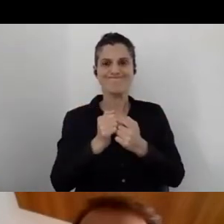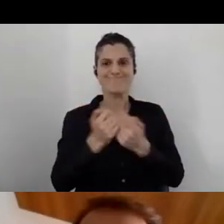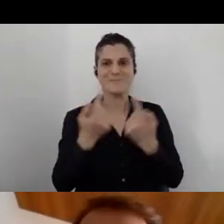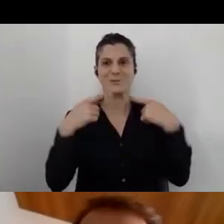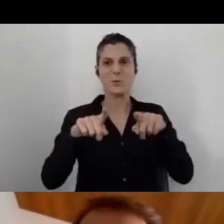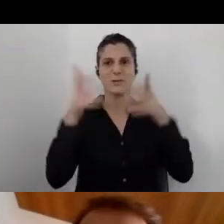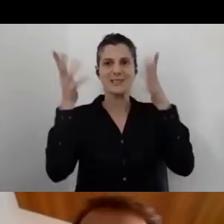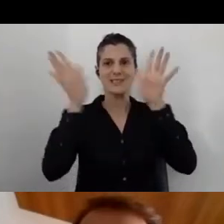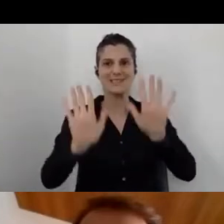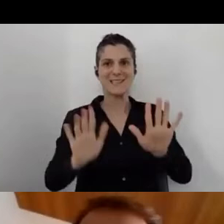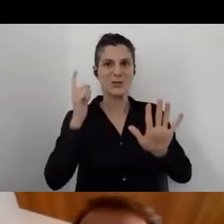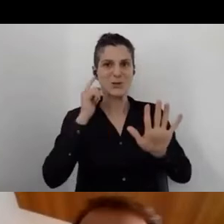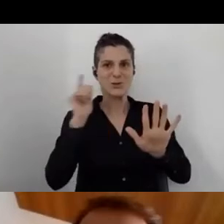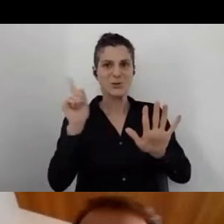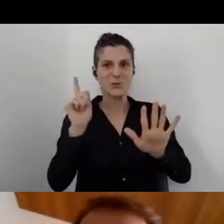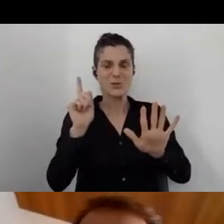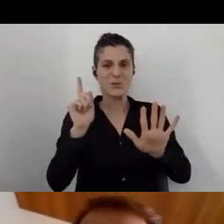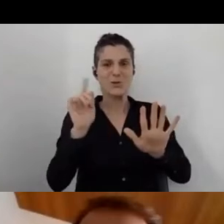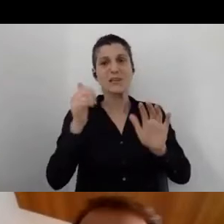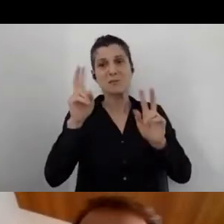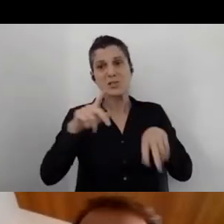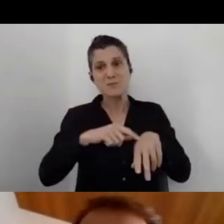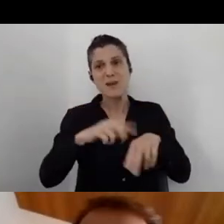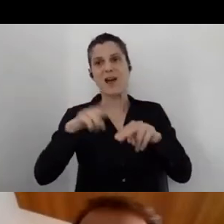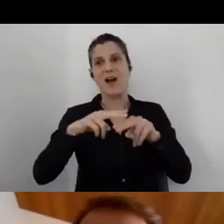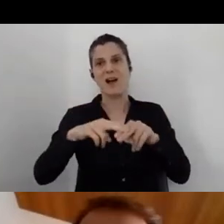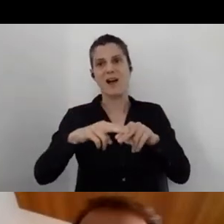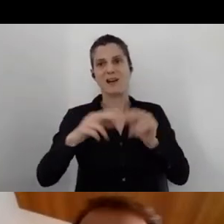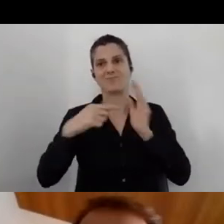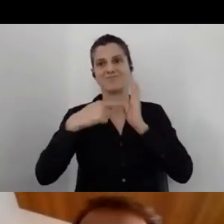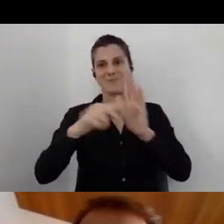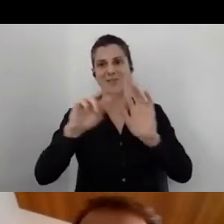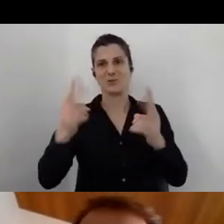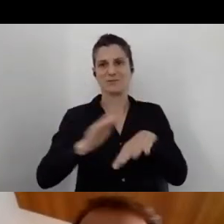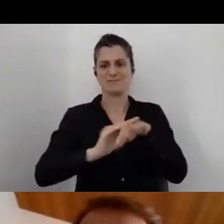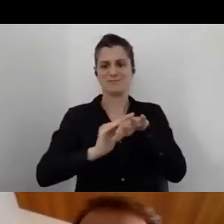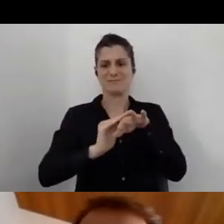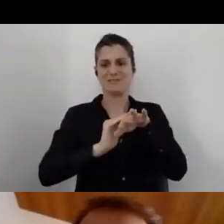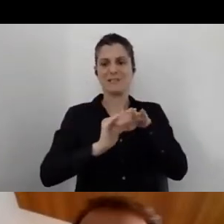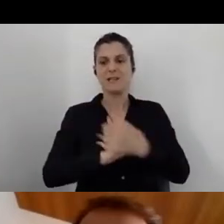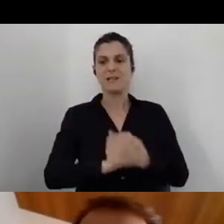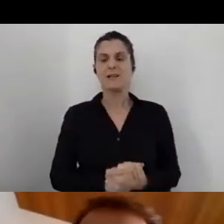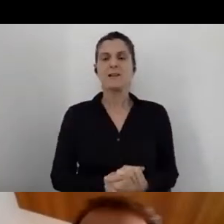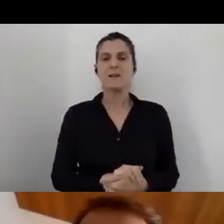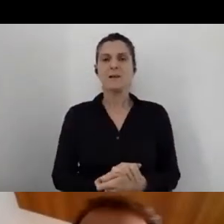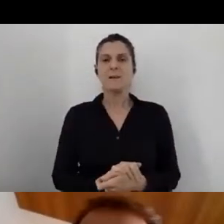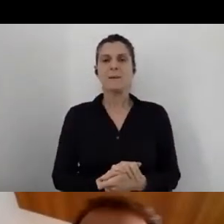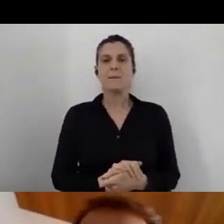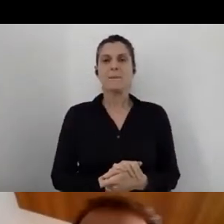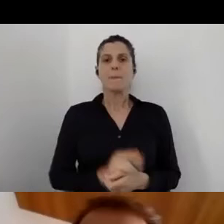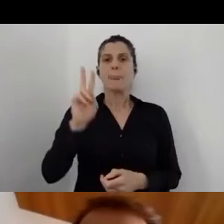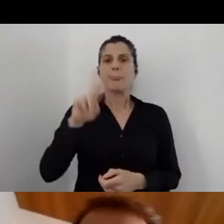If we'll have time, we'll show it again in the end. I'm really sorry about that. We have some technical difficulties,